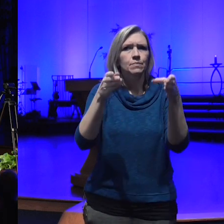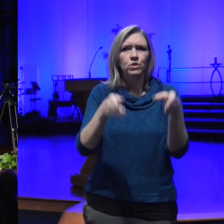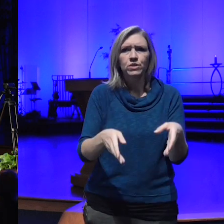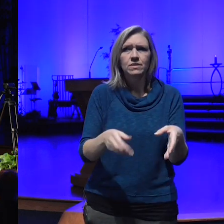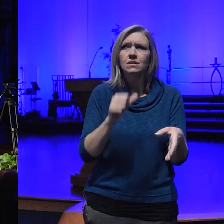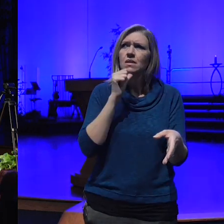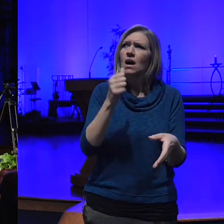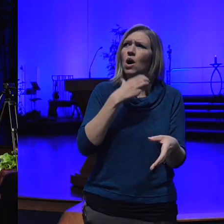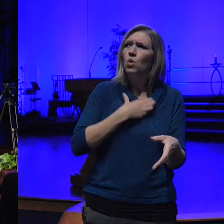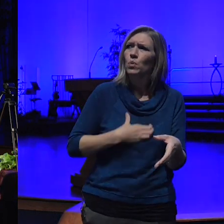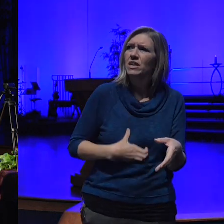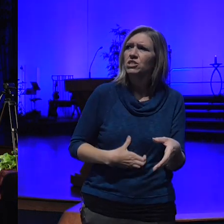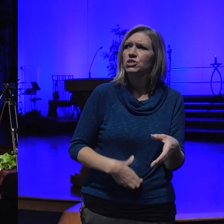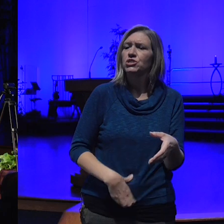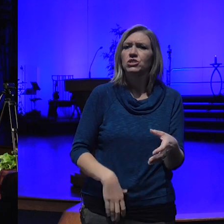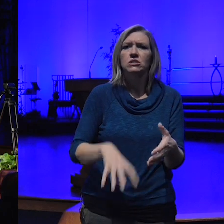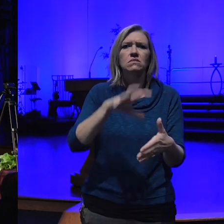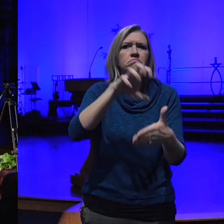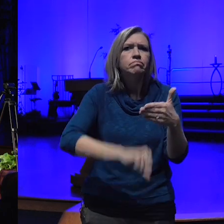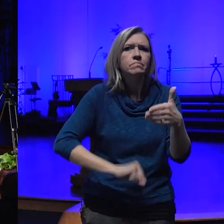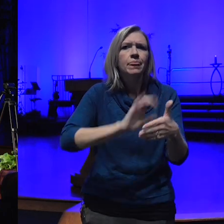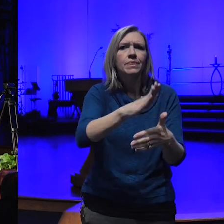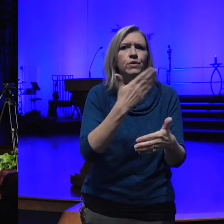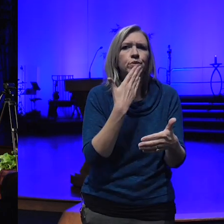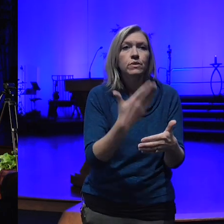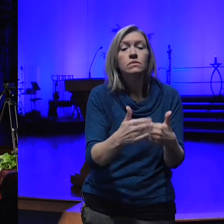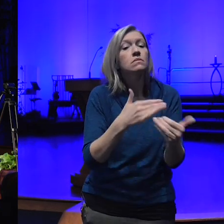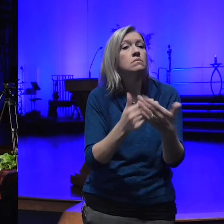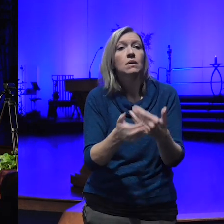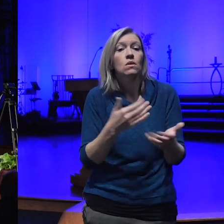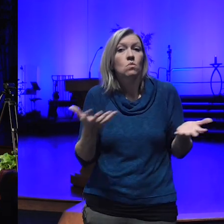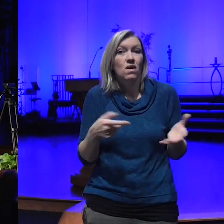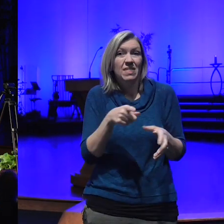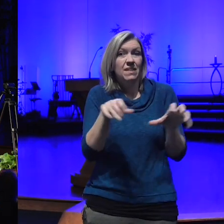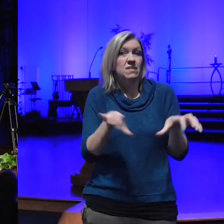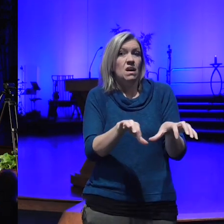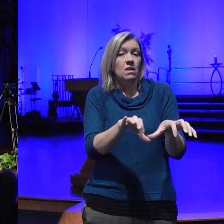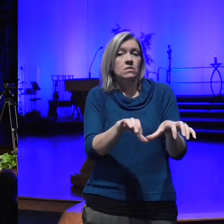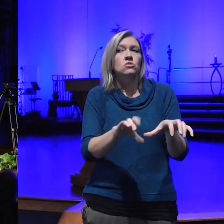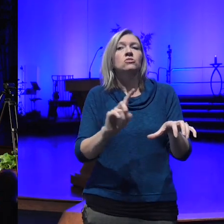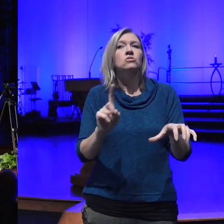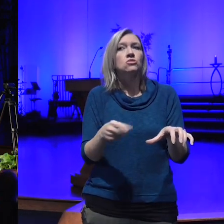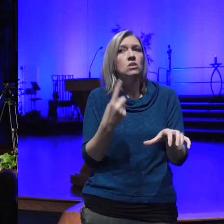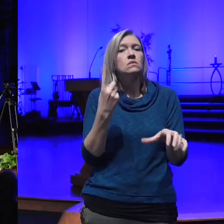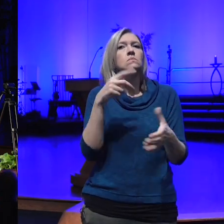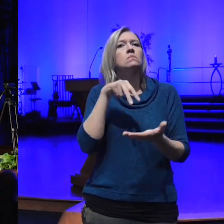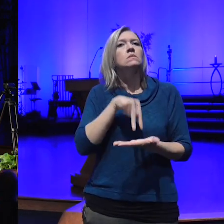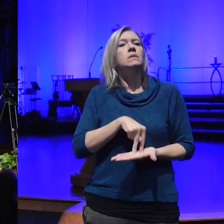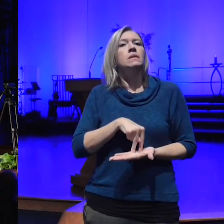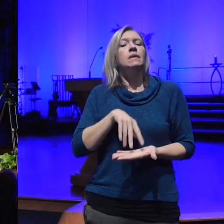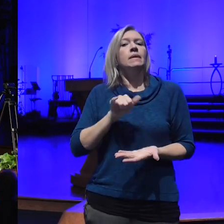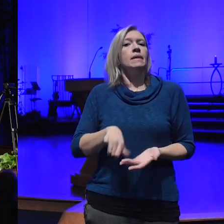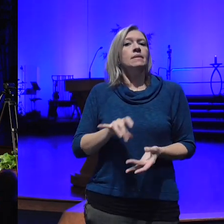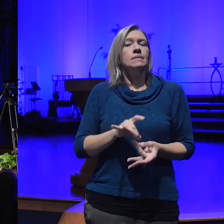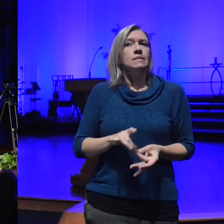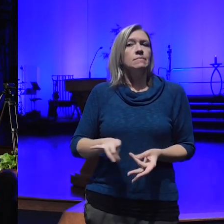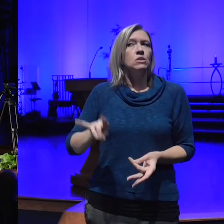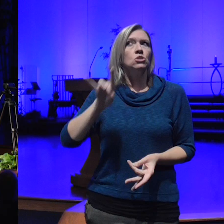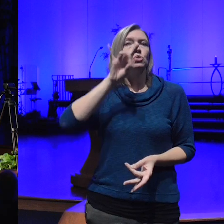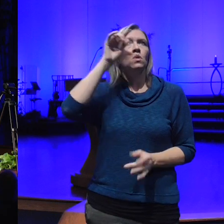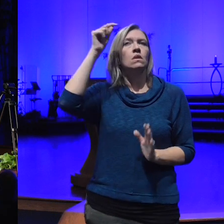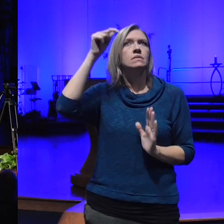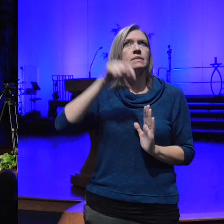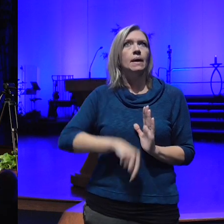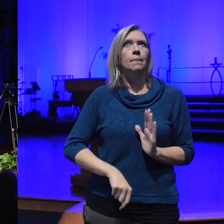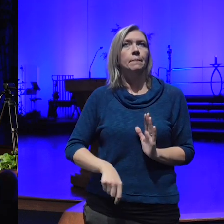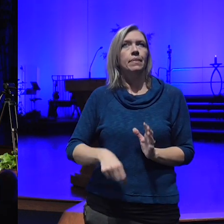for anyone no matter what they've done but to stand in that spiritual depth of trust and love